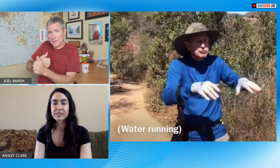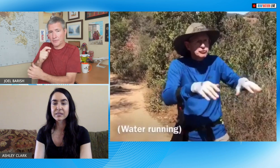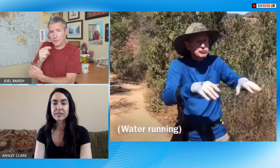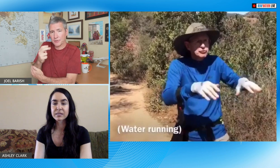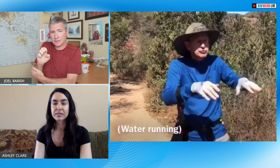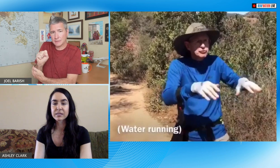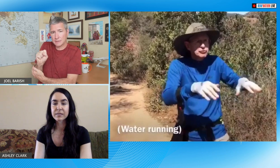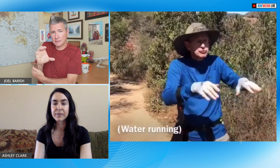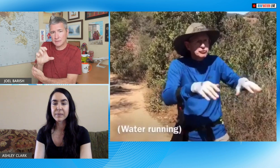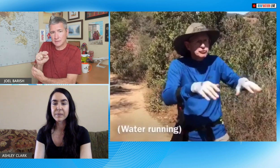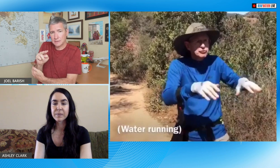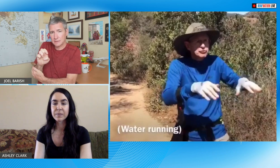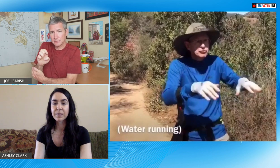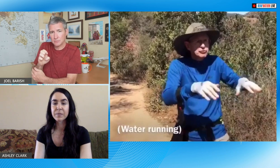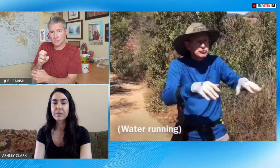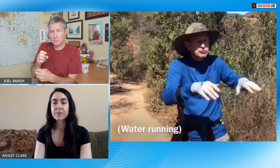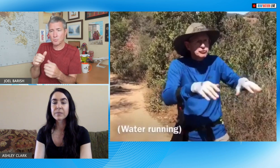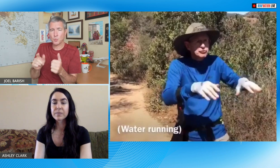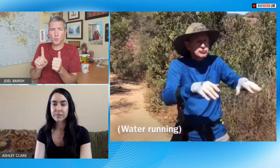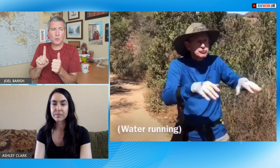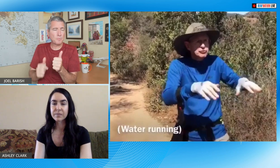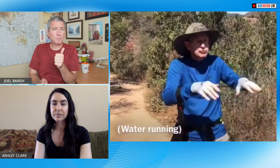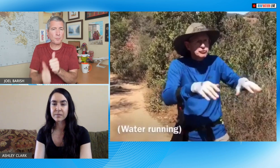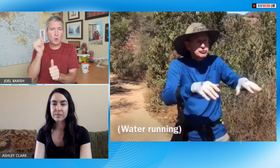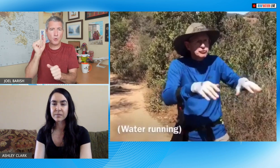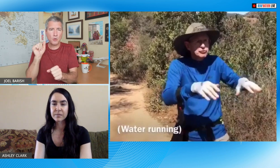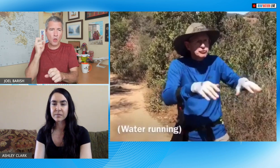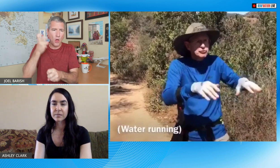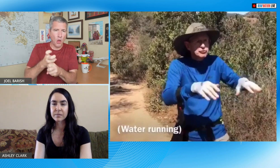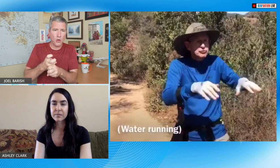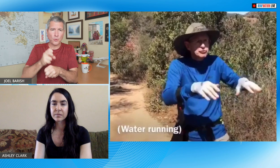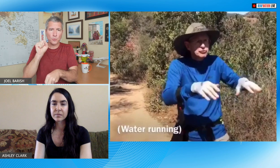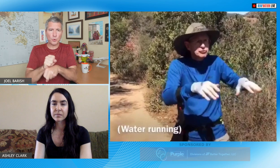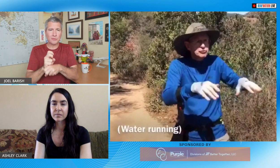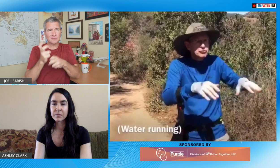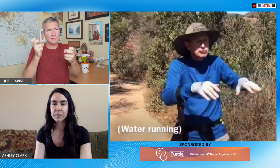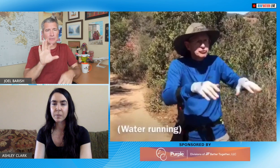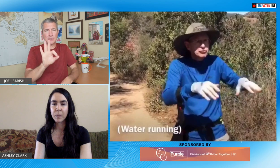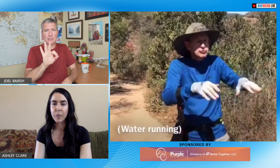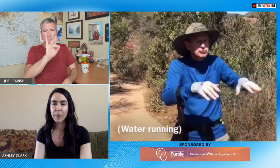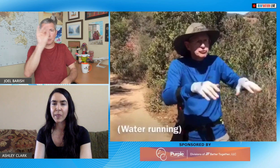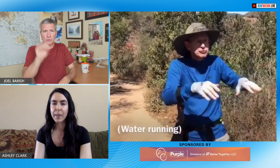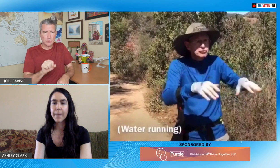support you but even you know behind the scenes you know where the the hard work